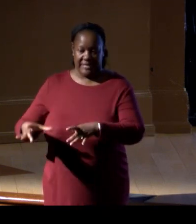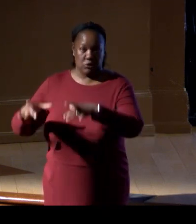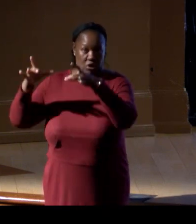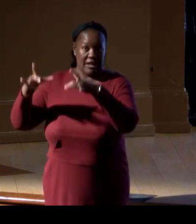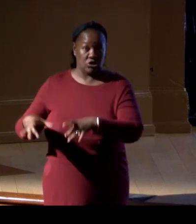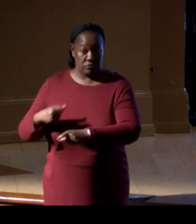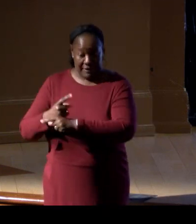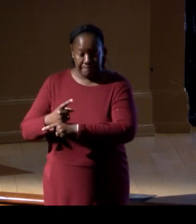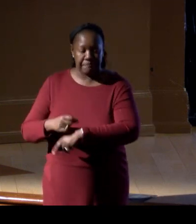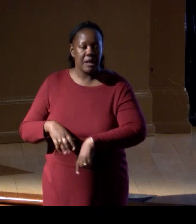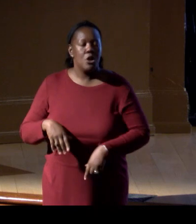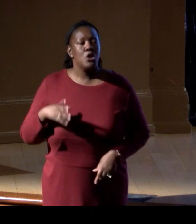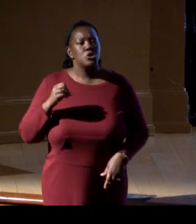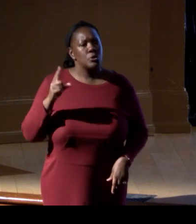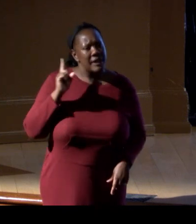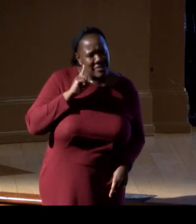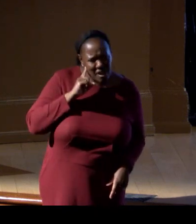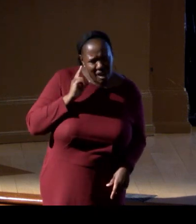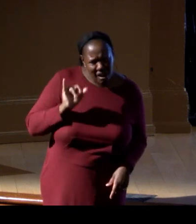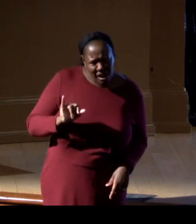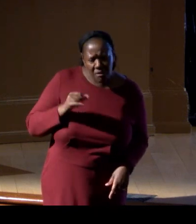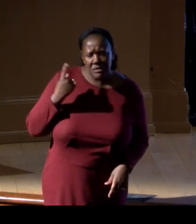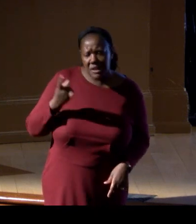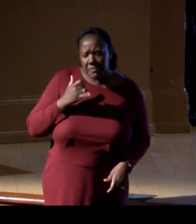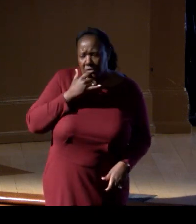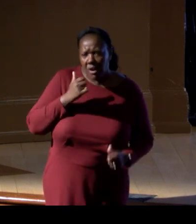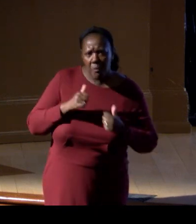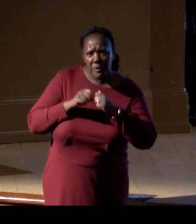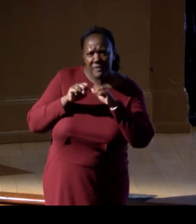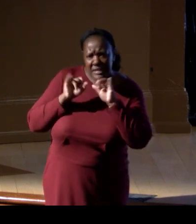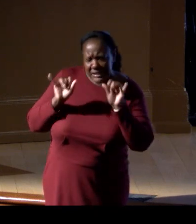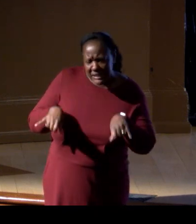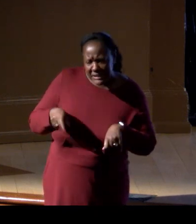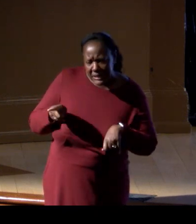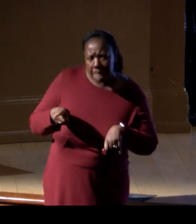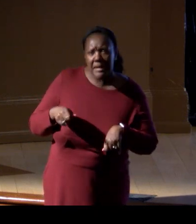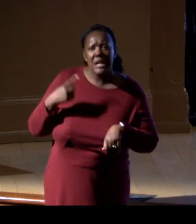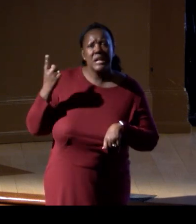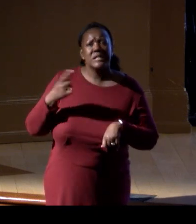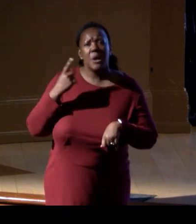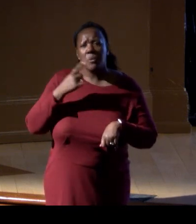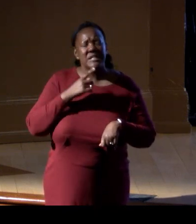And so, they thought it was something associated with the system, right? They said, "Well, someone said to call you.